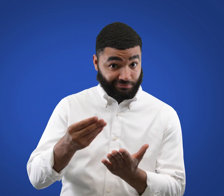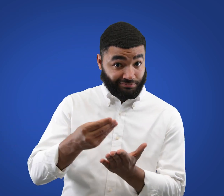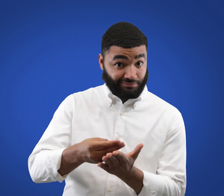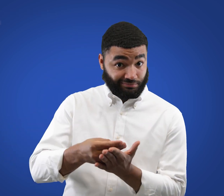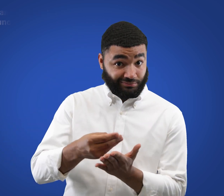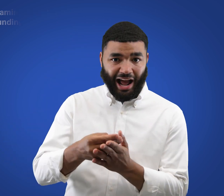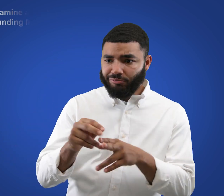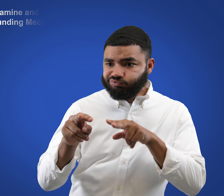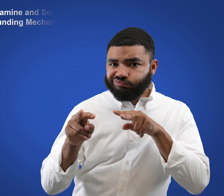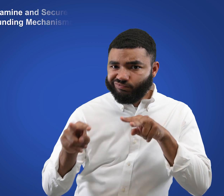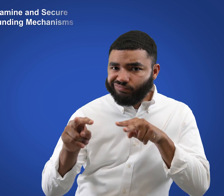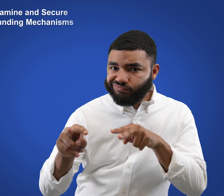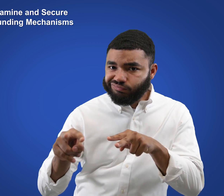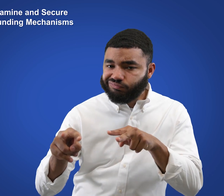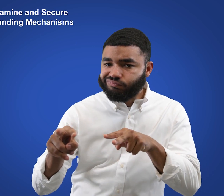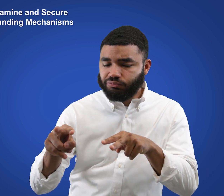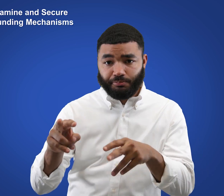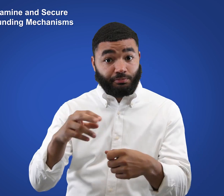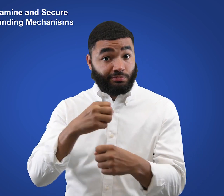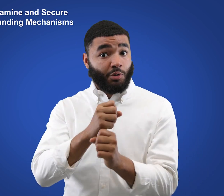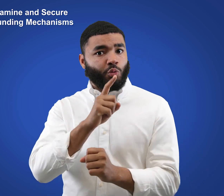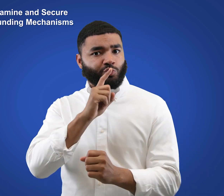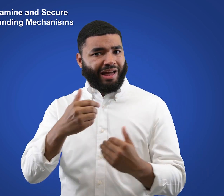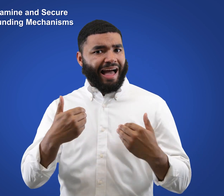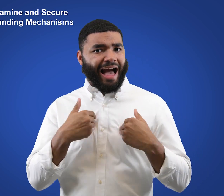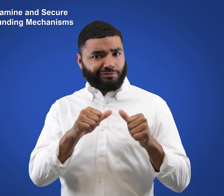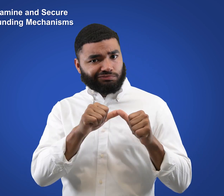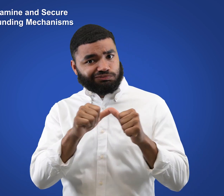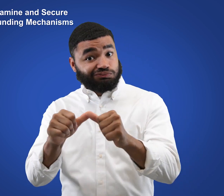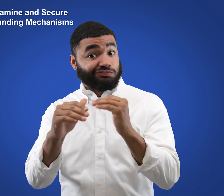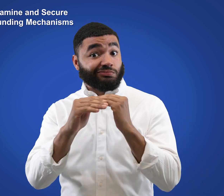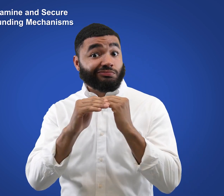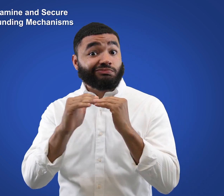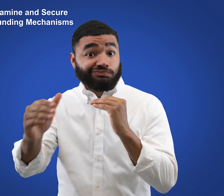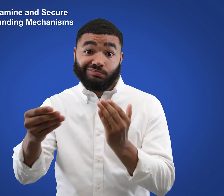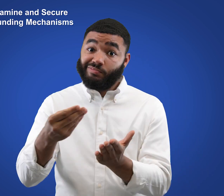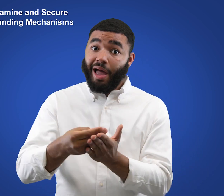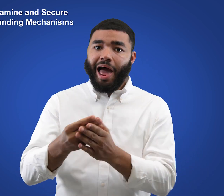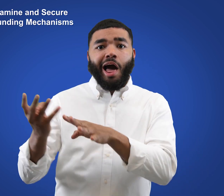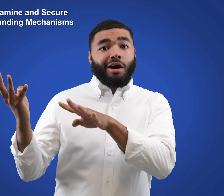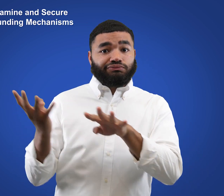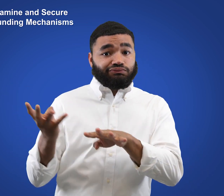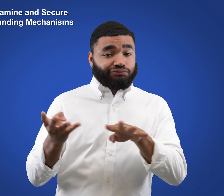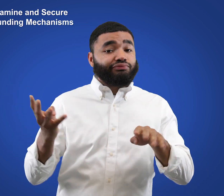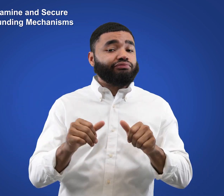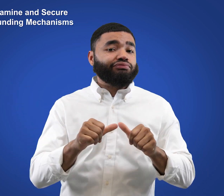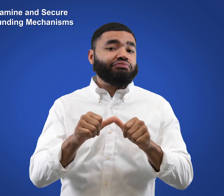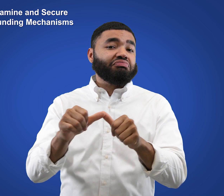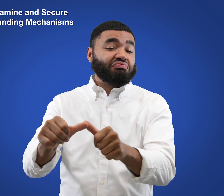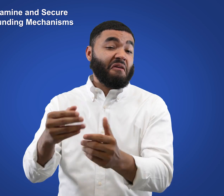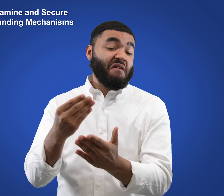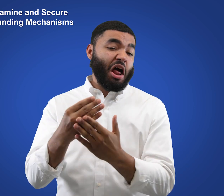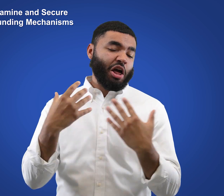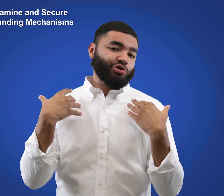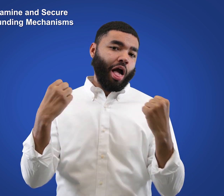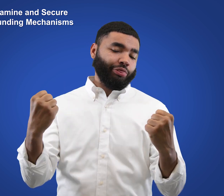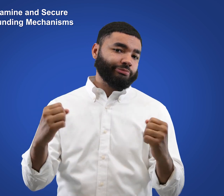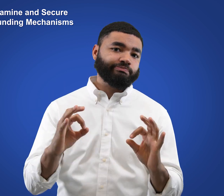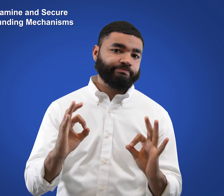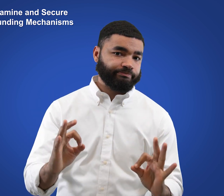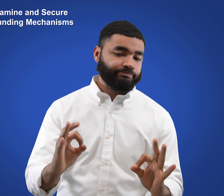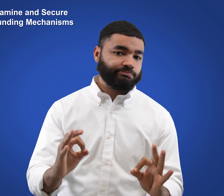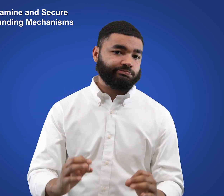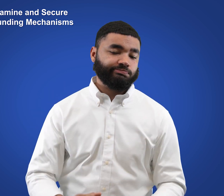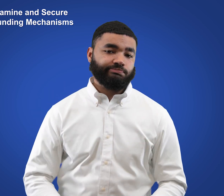Proactively Examine and Secure Sustainable Funding Mechanisms.